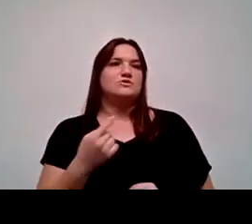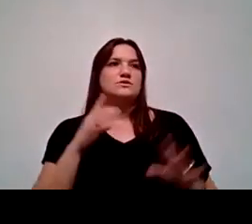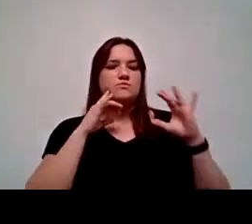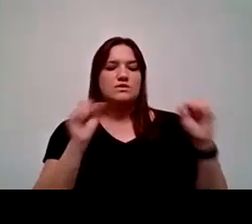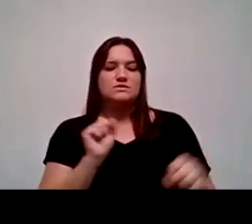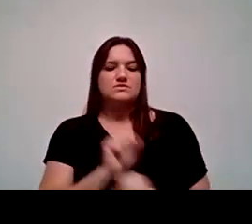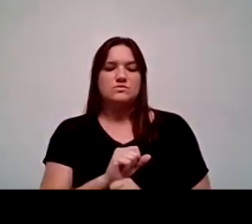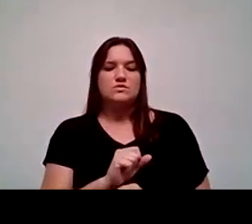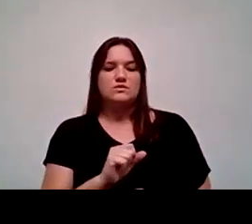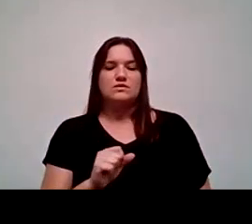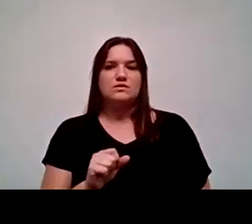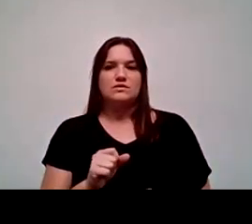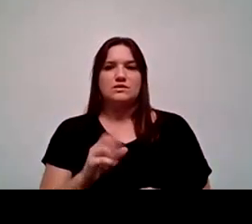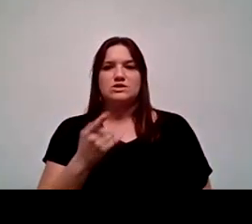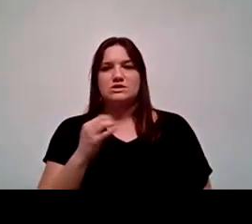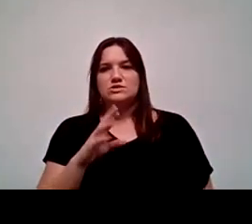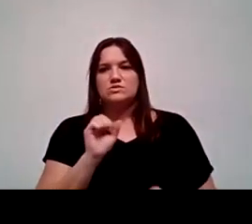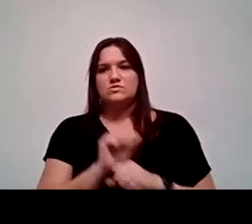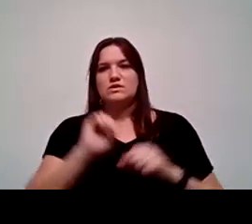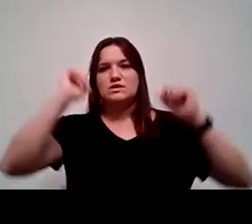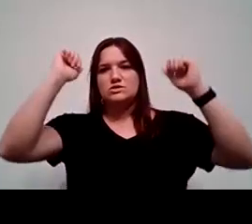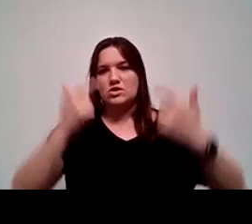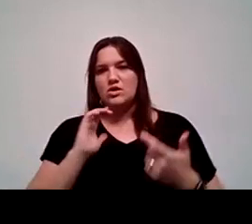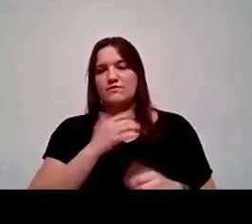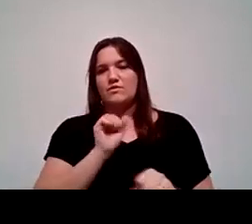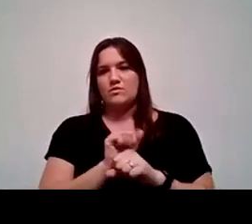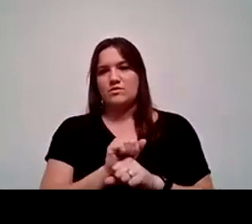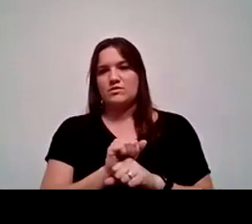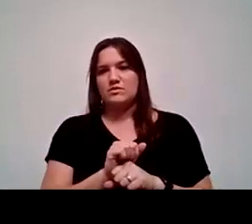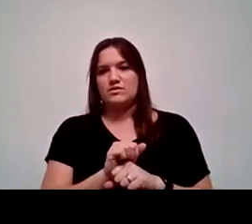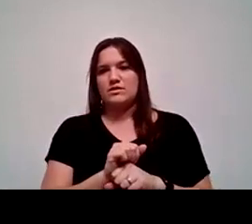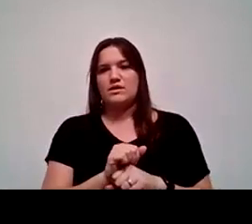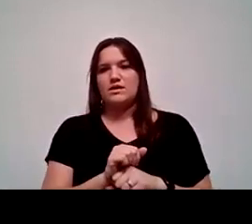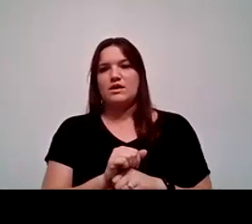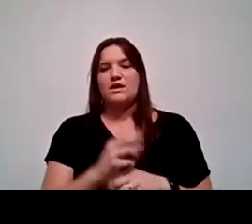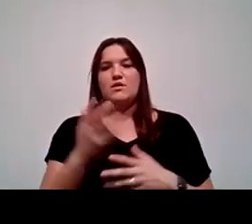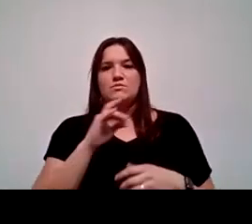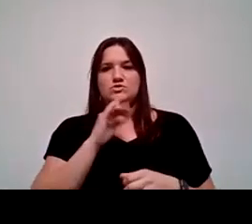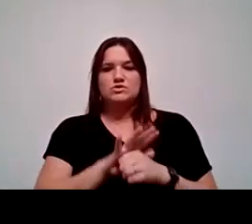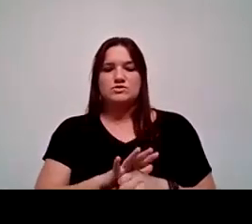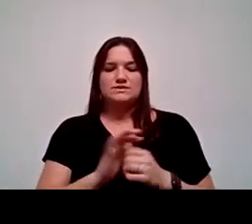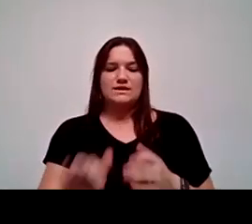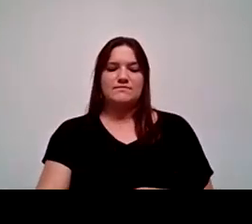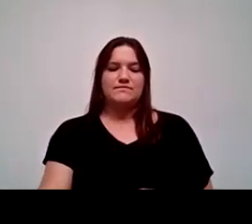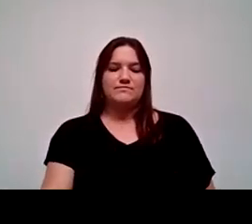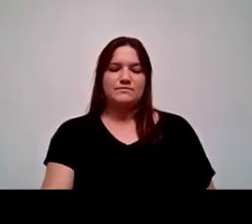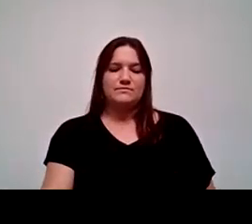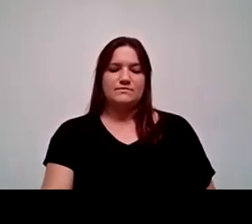It isn't just the chancellors work. It's all of our work. And I just want to make sure I stressed that. and share that. Thank you.